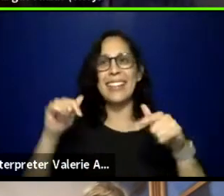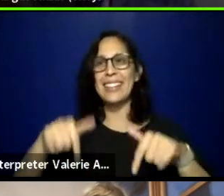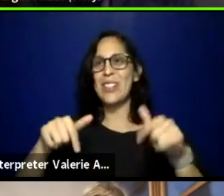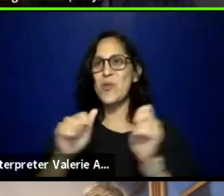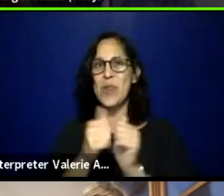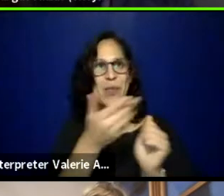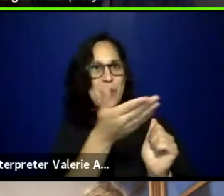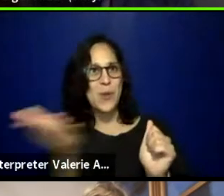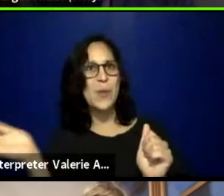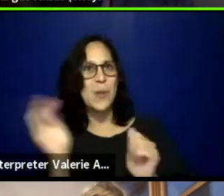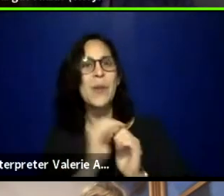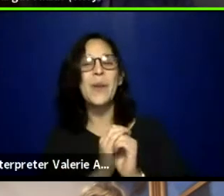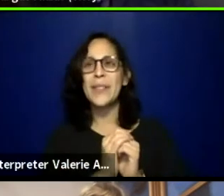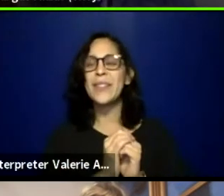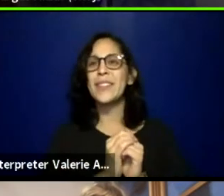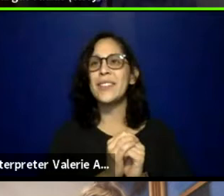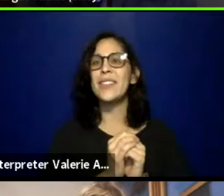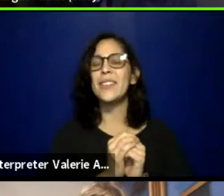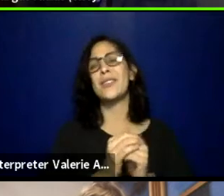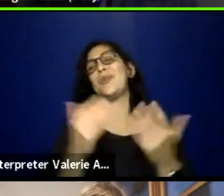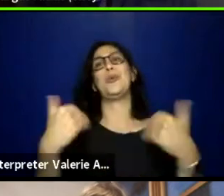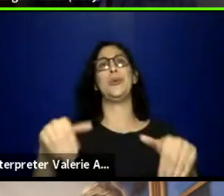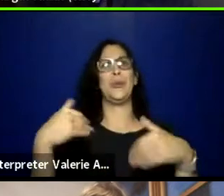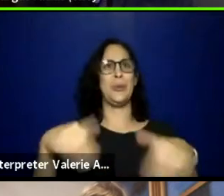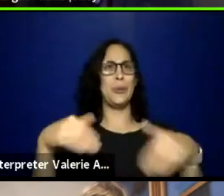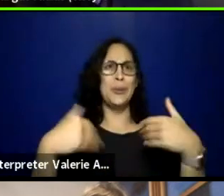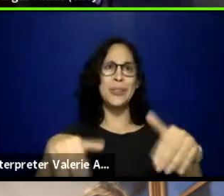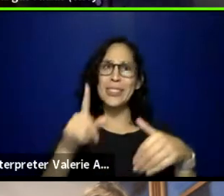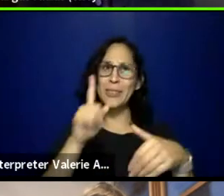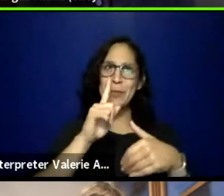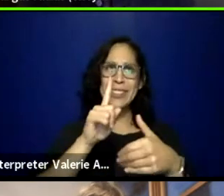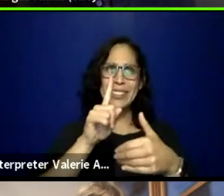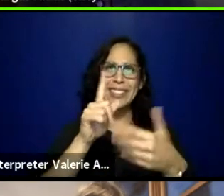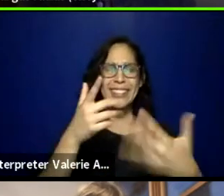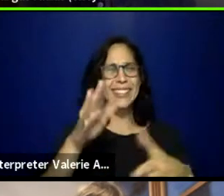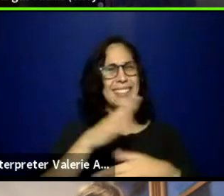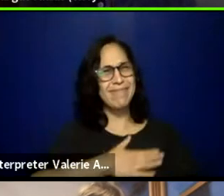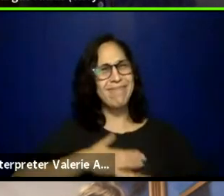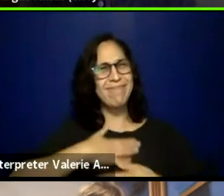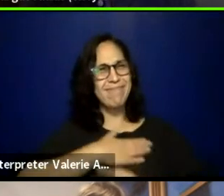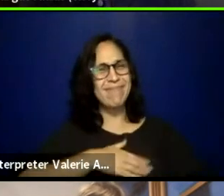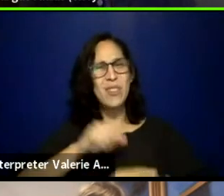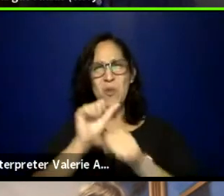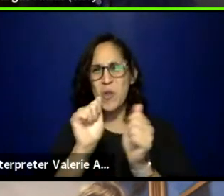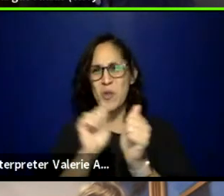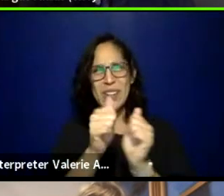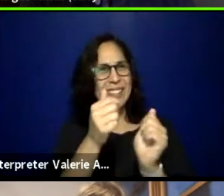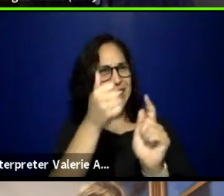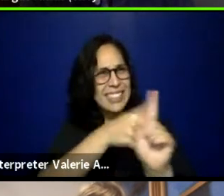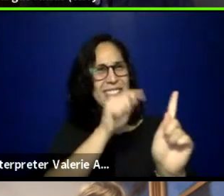It's been a pleasure to work with each of these folks and each of their companies